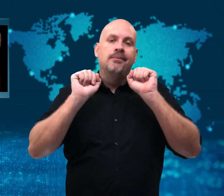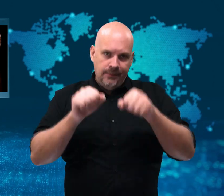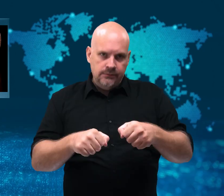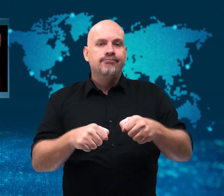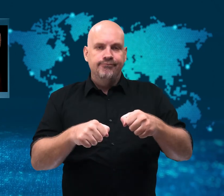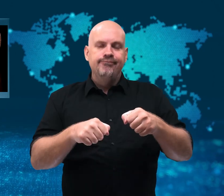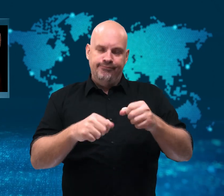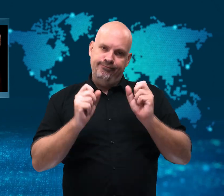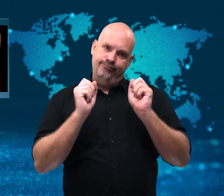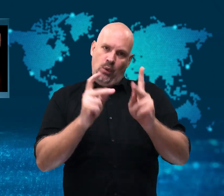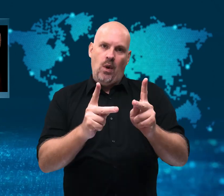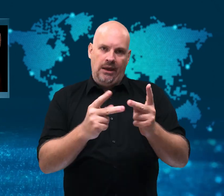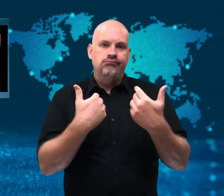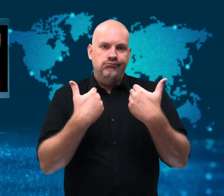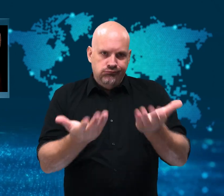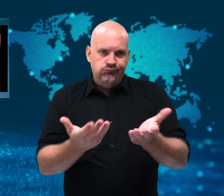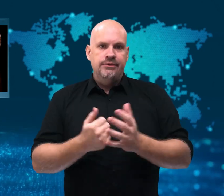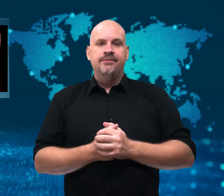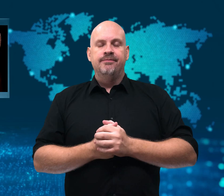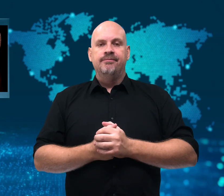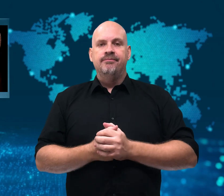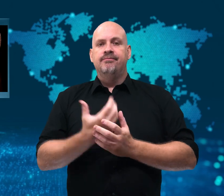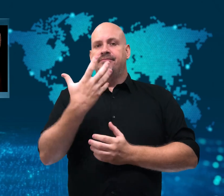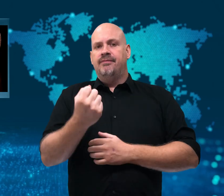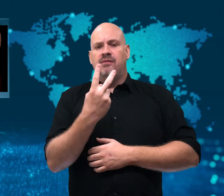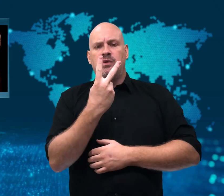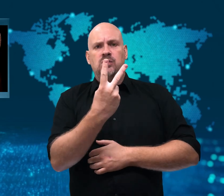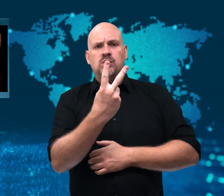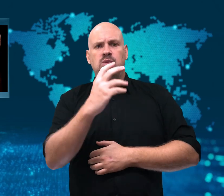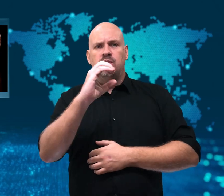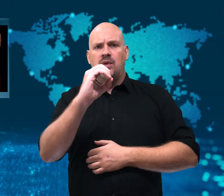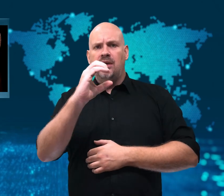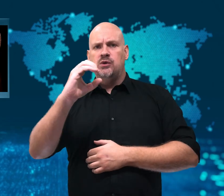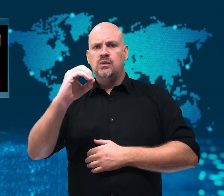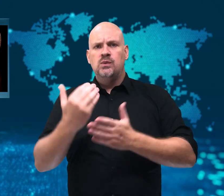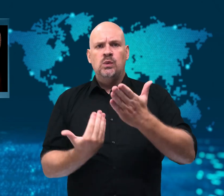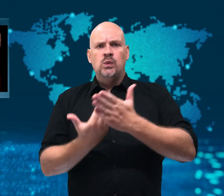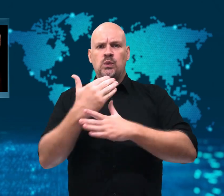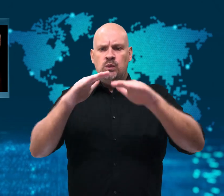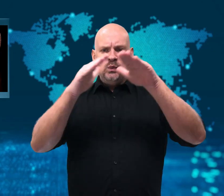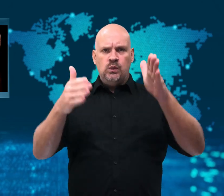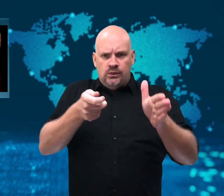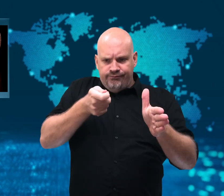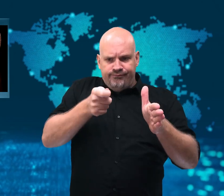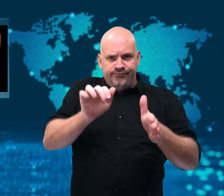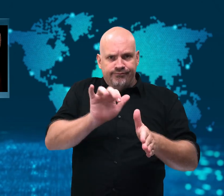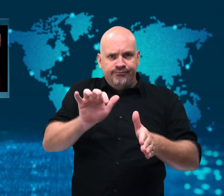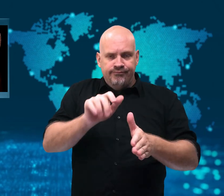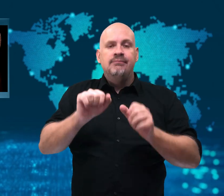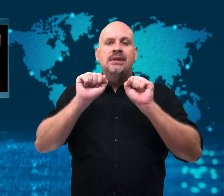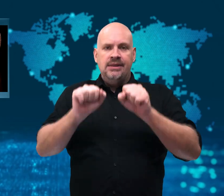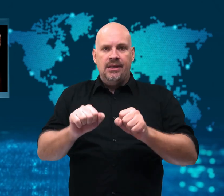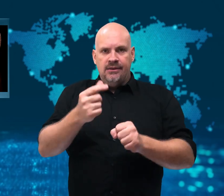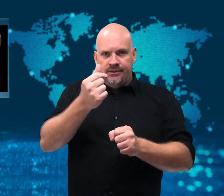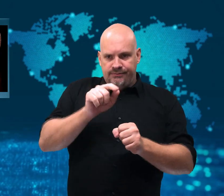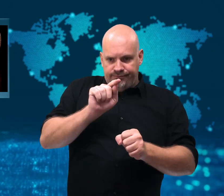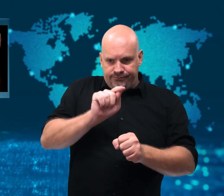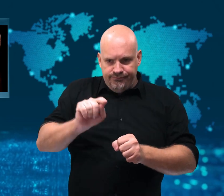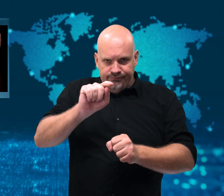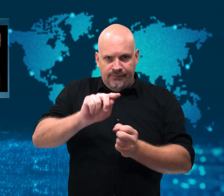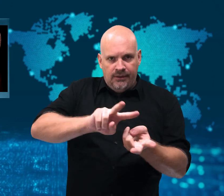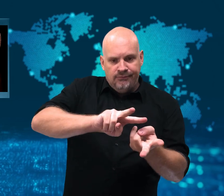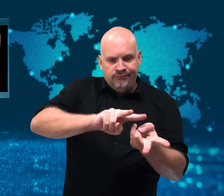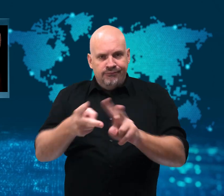Over 200 new machines across the country will allow people to